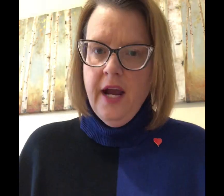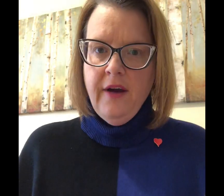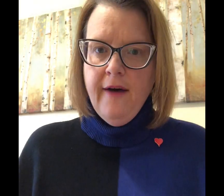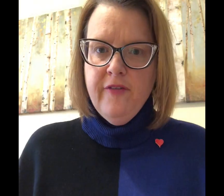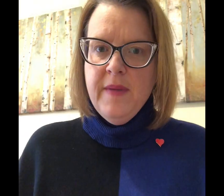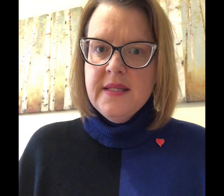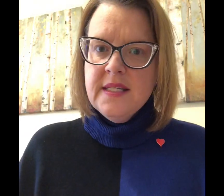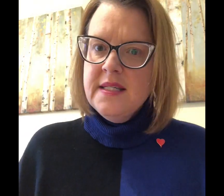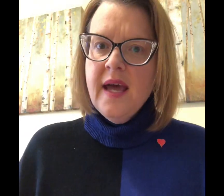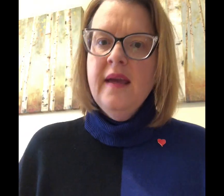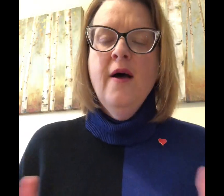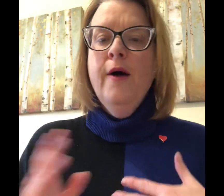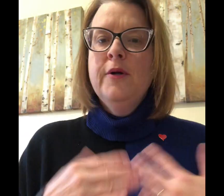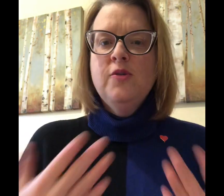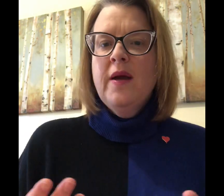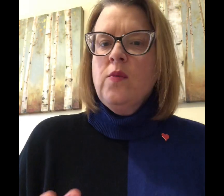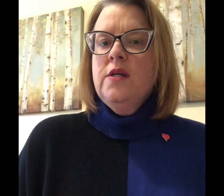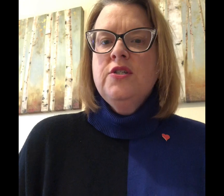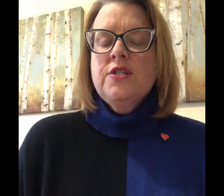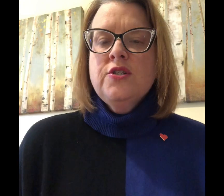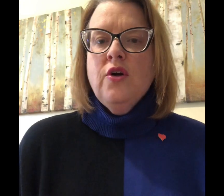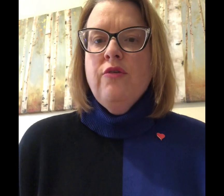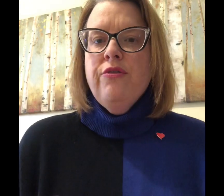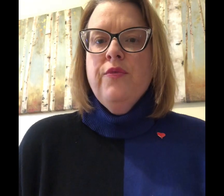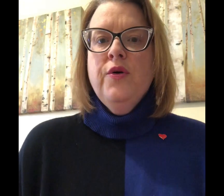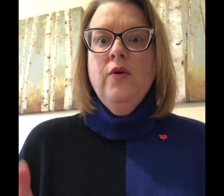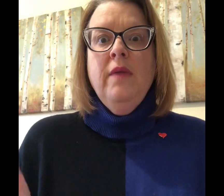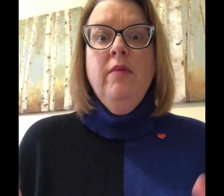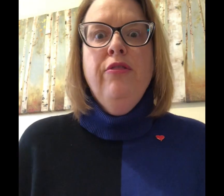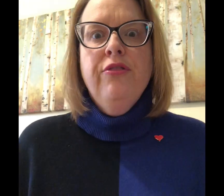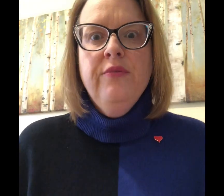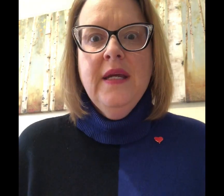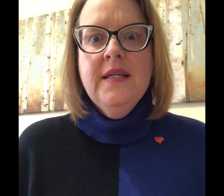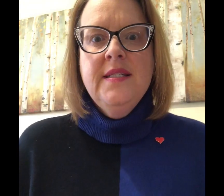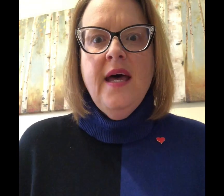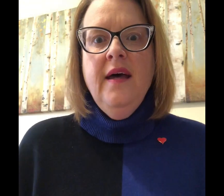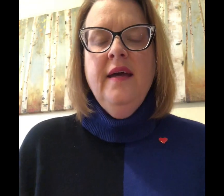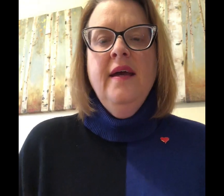alphabet today but you might want to just go through maybe three a day and